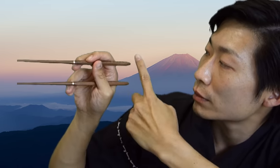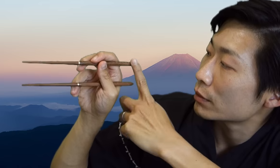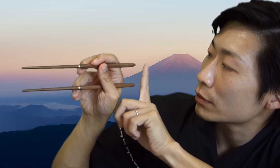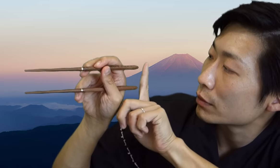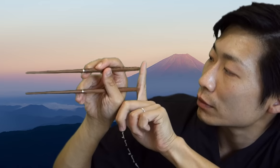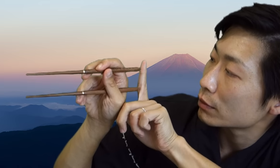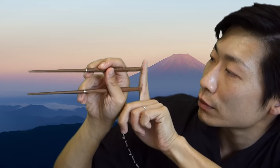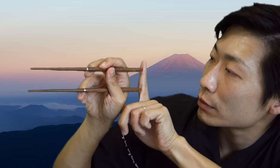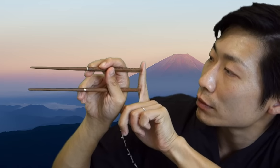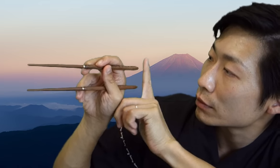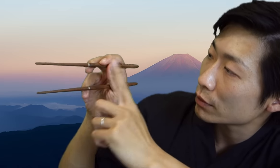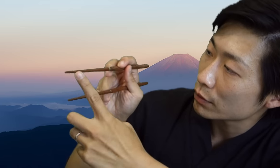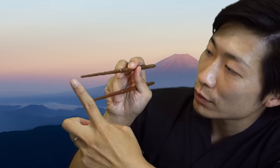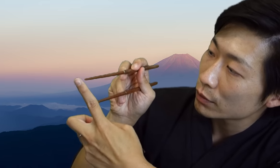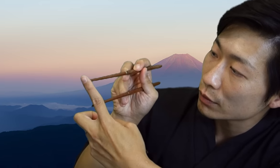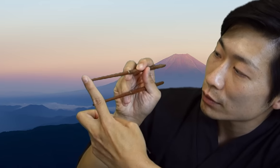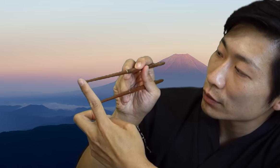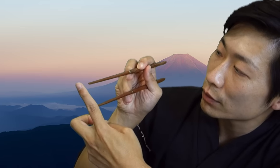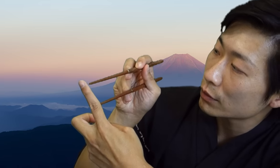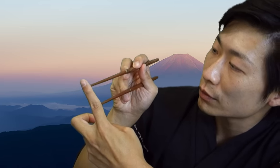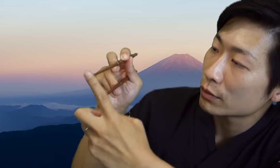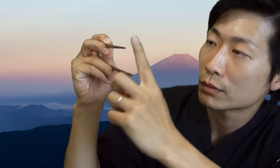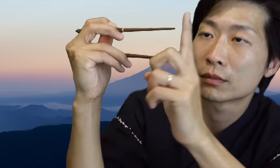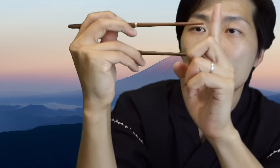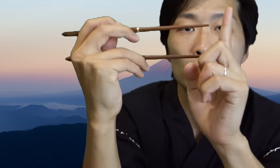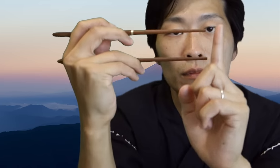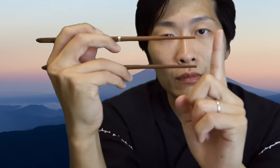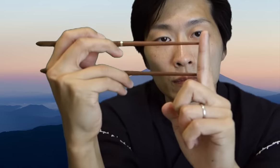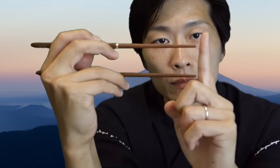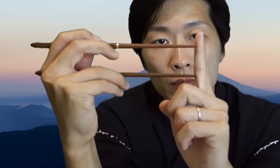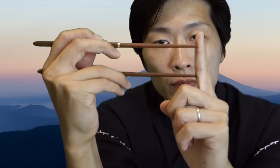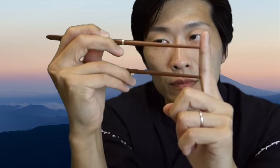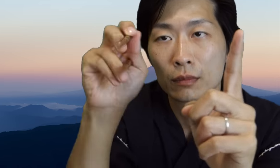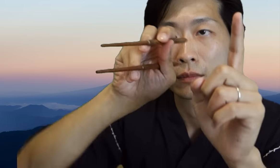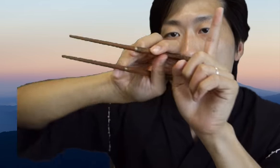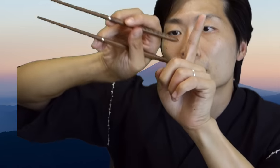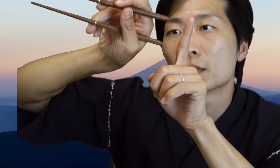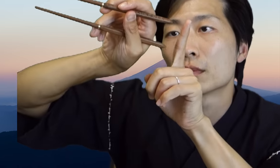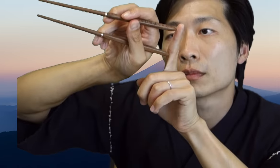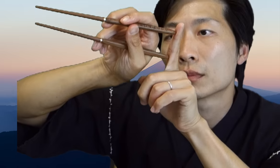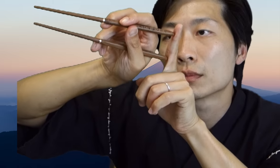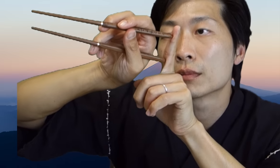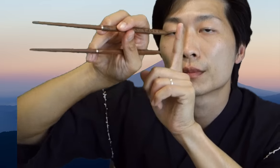finger should be able to hold this top chopstick in position. It should be